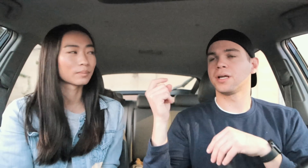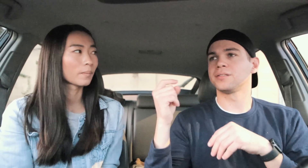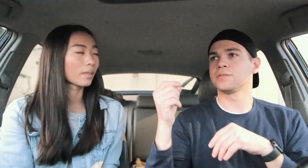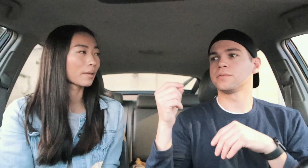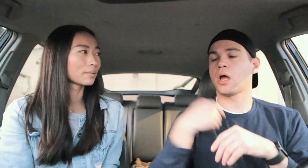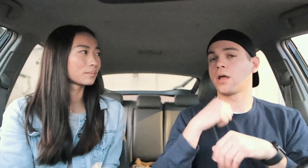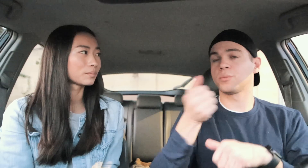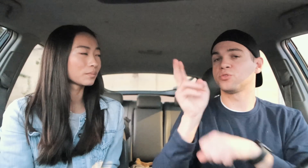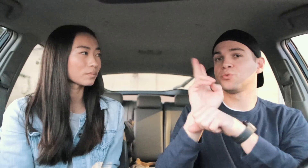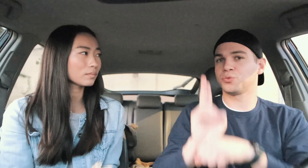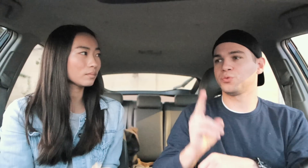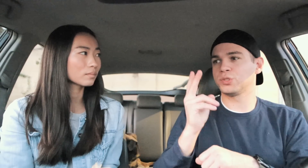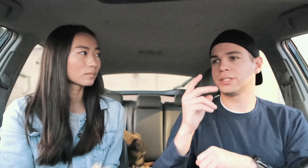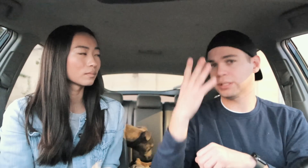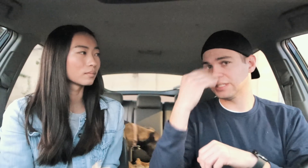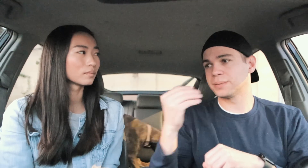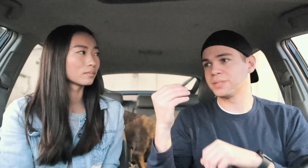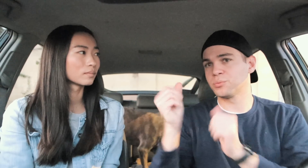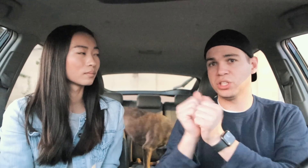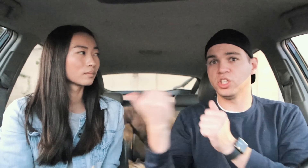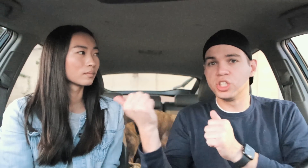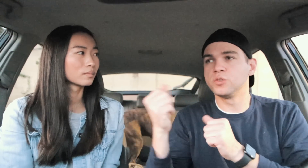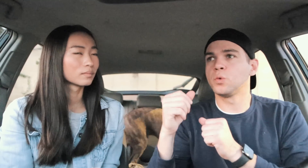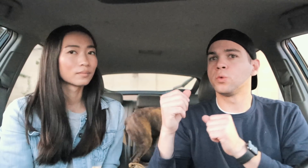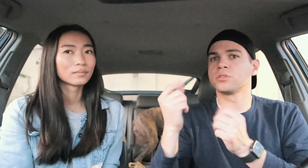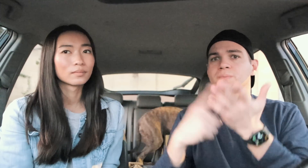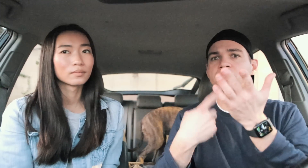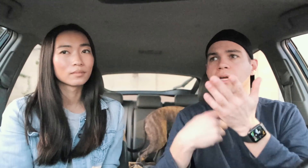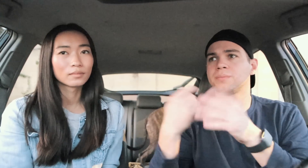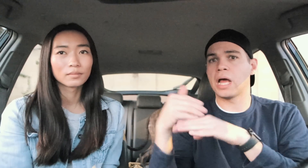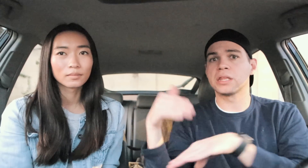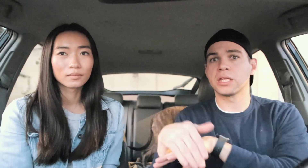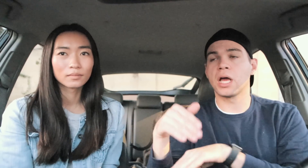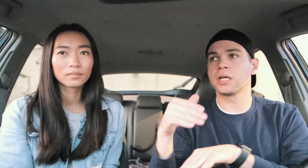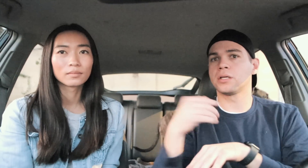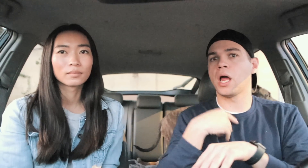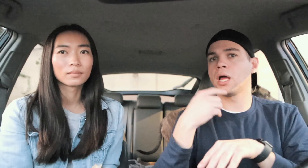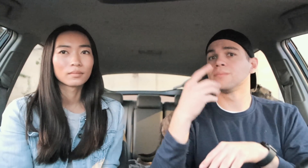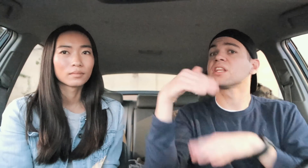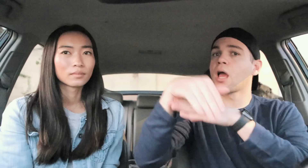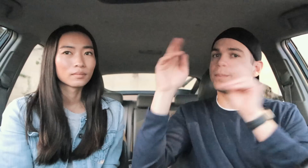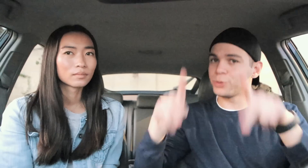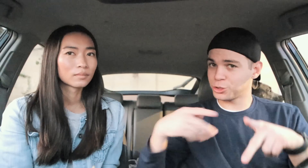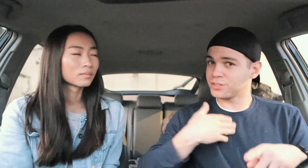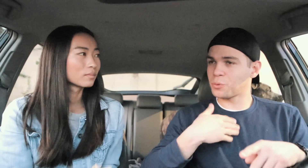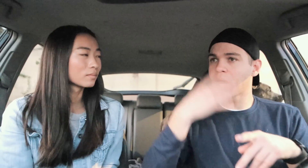because I wasn't used to sleeping with her sometimes at night - I'm a night person.